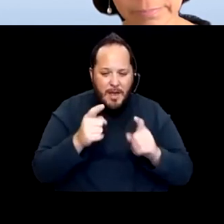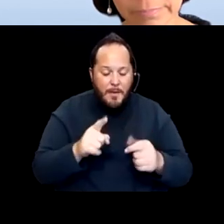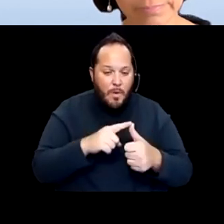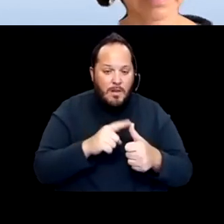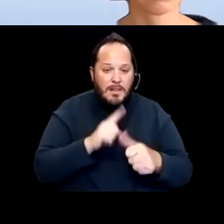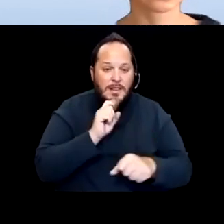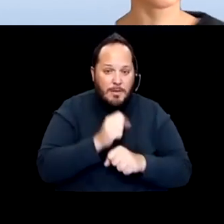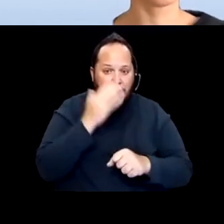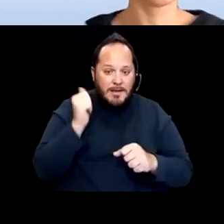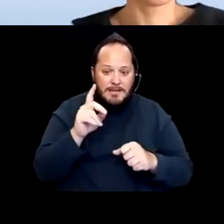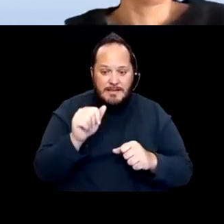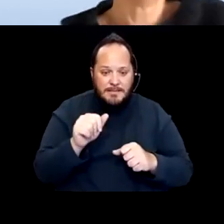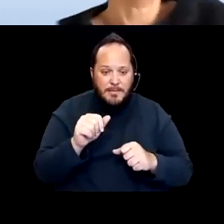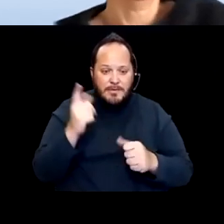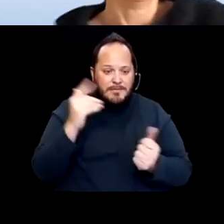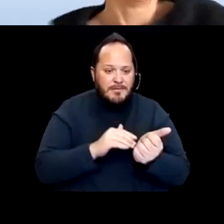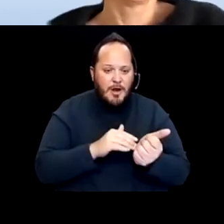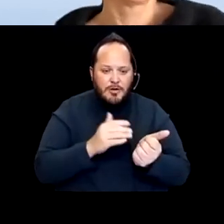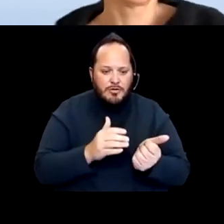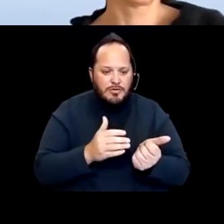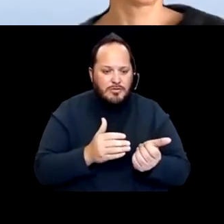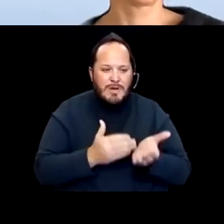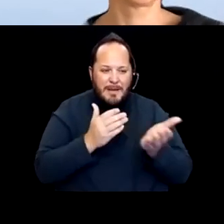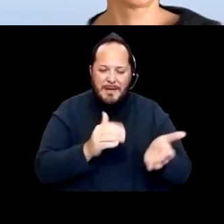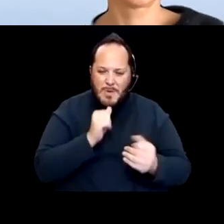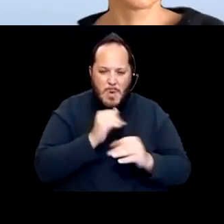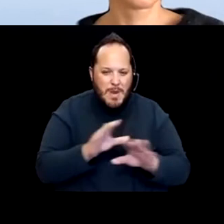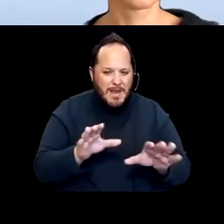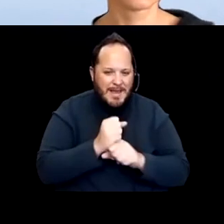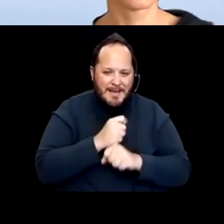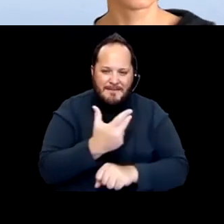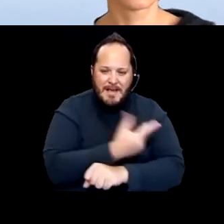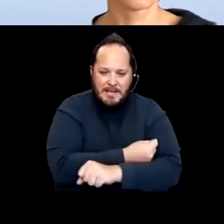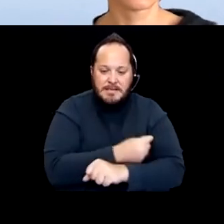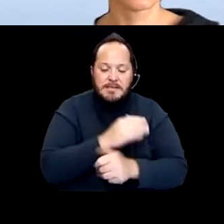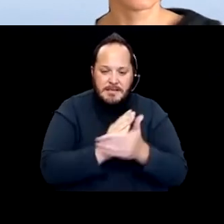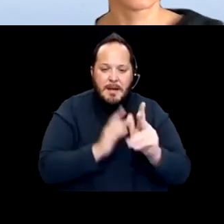It's not that you get the vaccine. There are people that have underlying health conditions